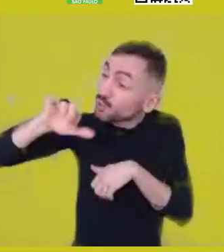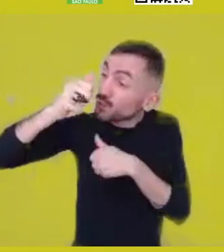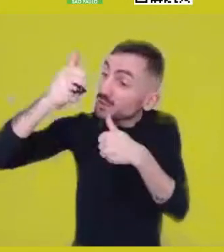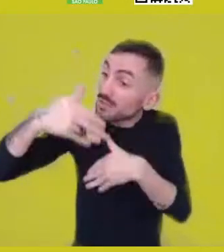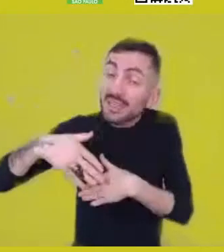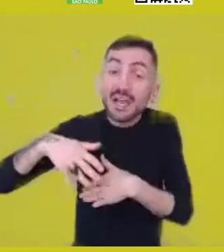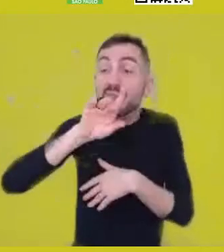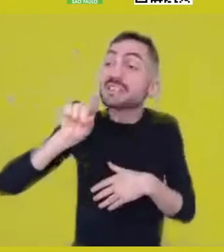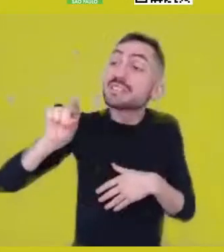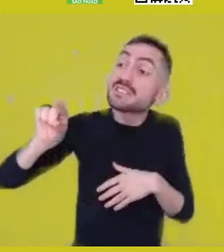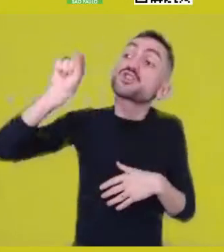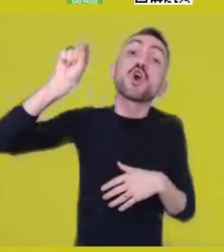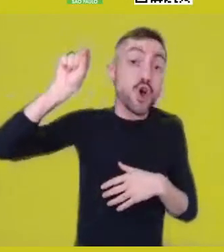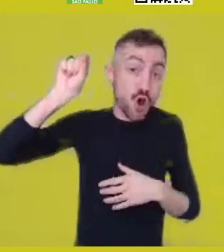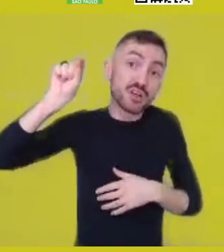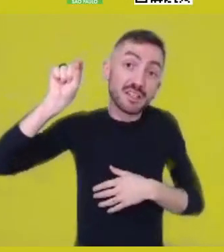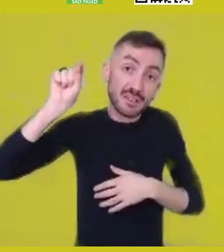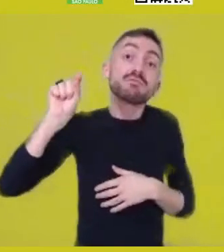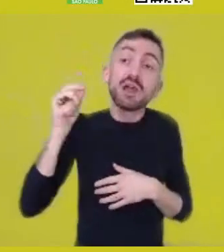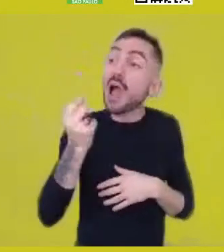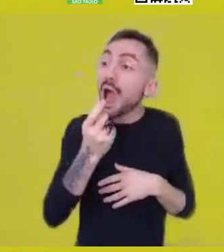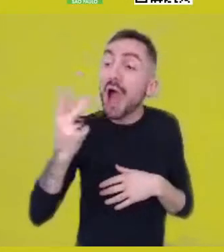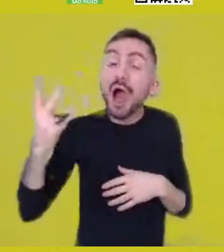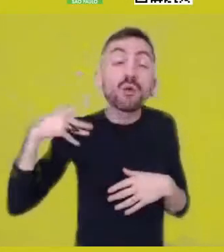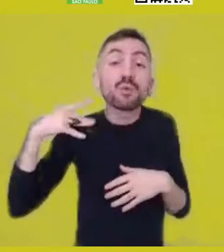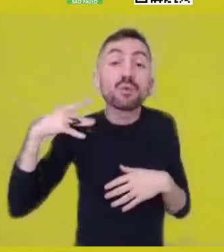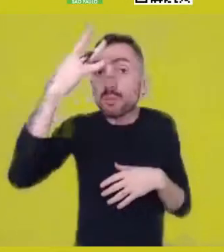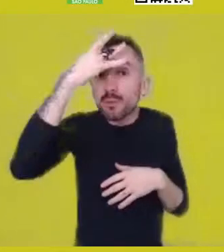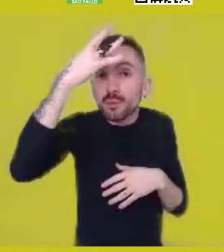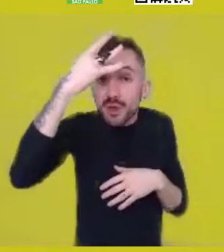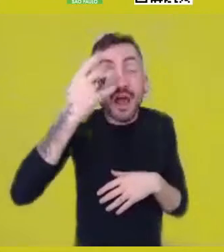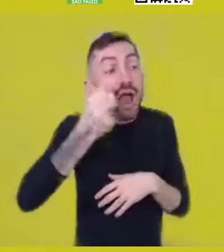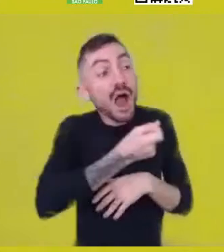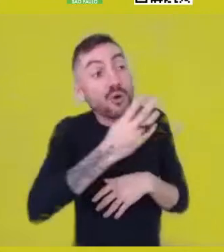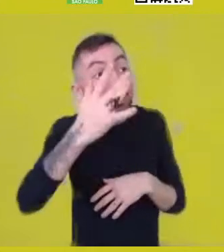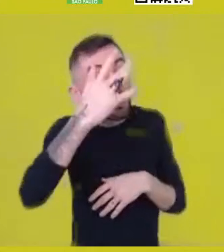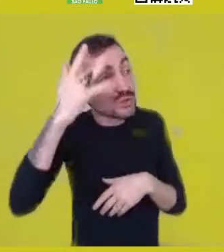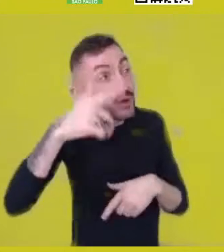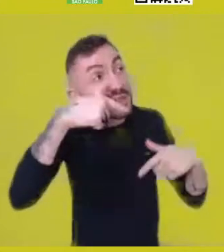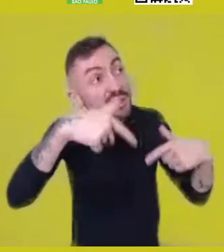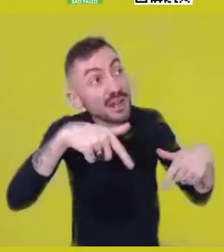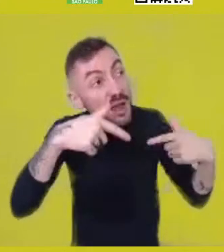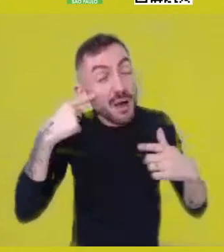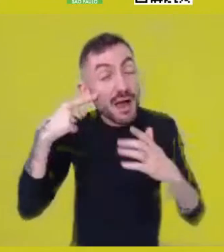of people who study that and are building a task,